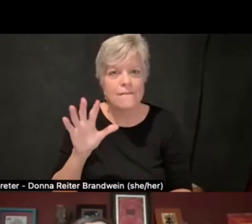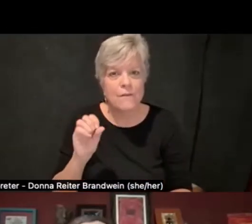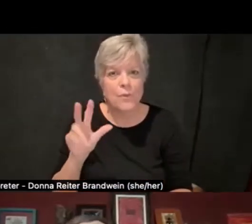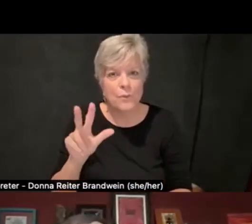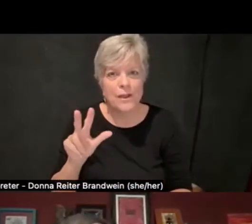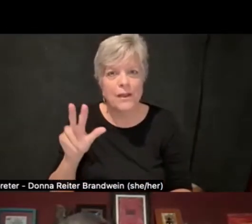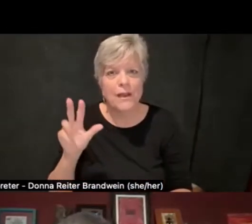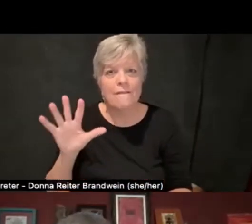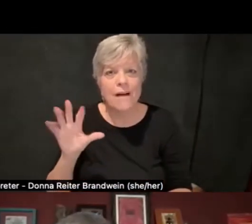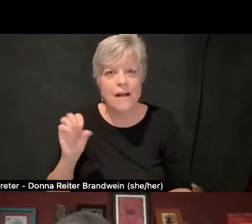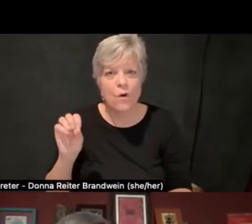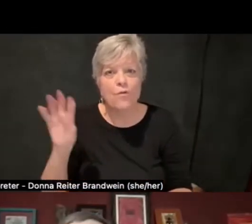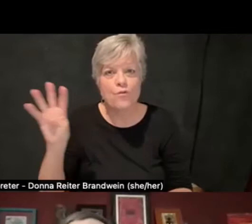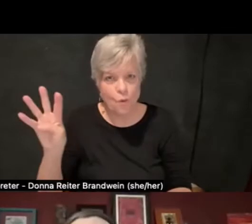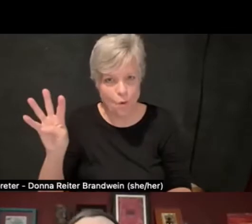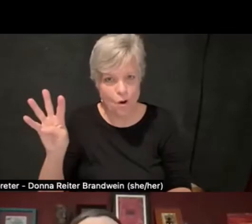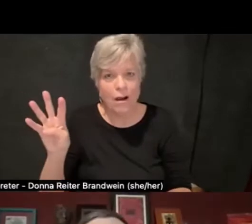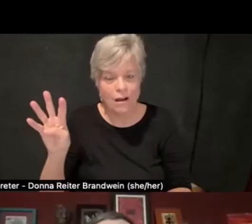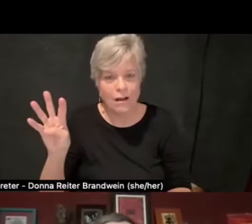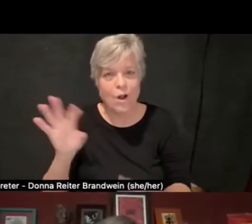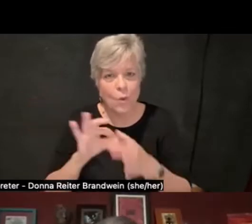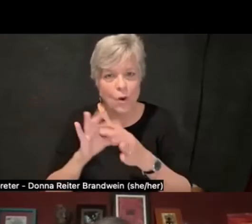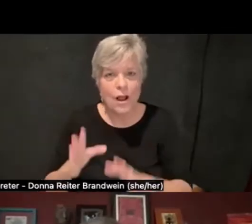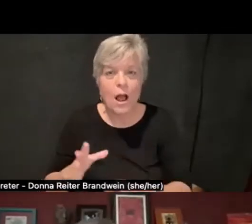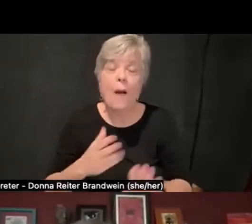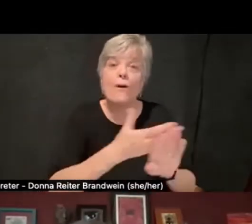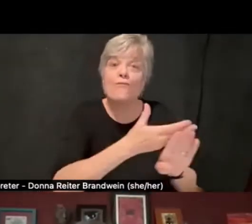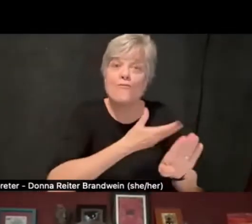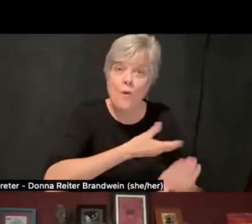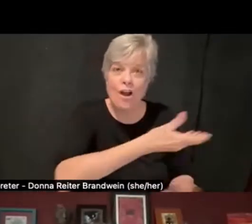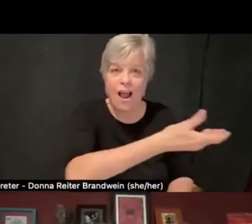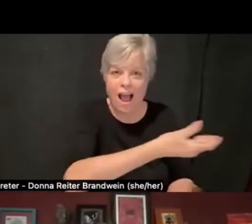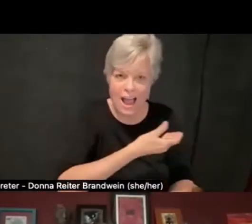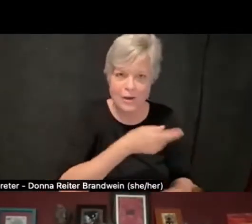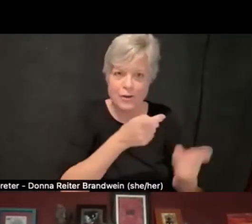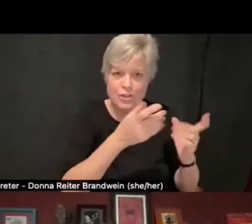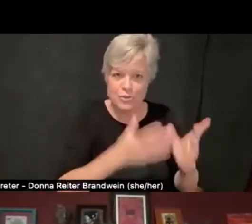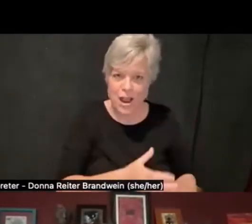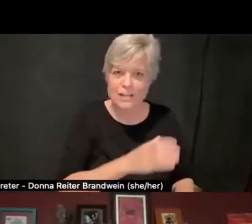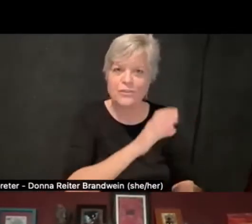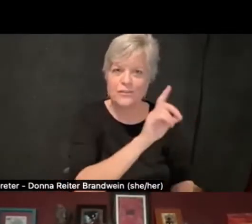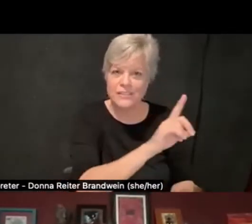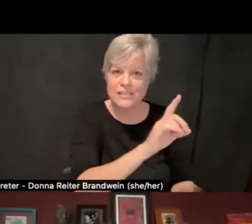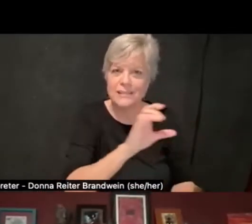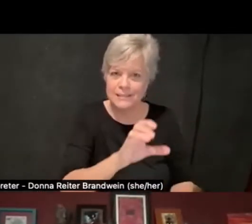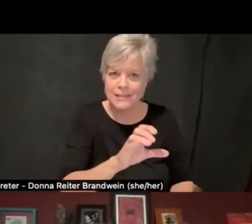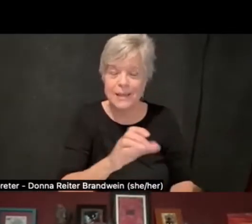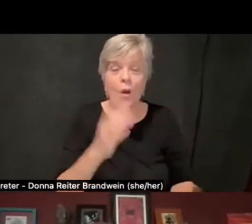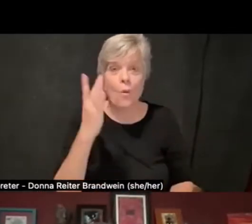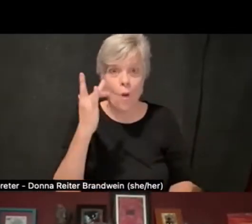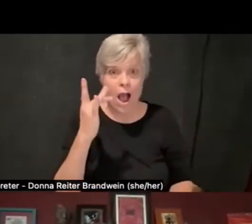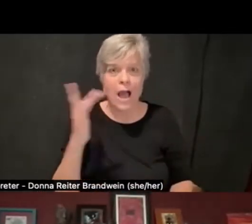before hiring a Director of a Disability Cultural Center so that their collaborative relationship could have been established a little bit differently.